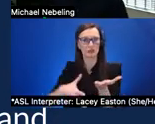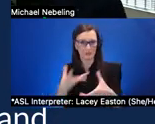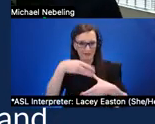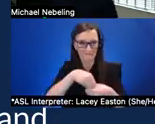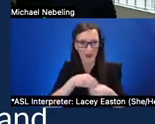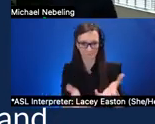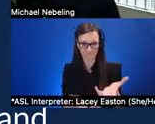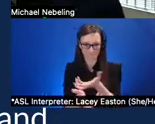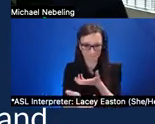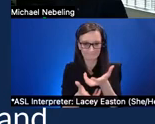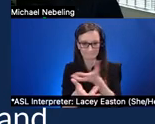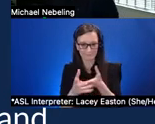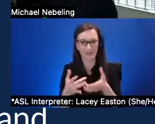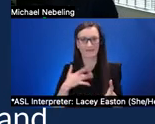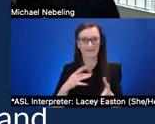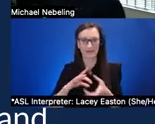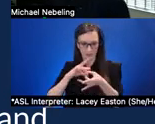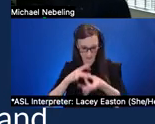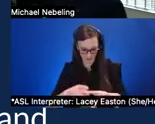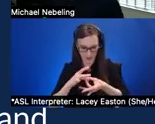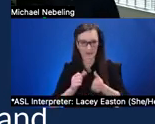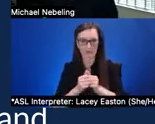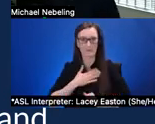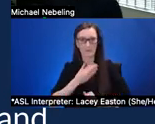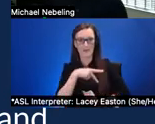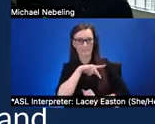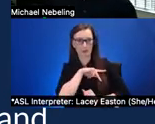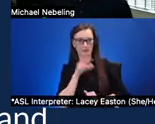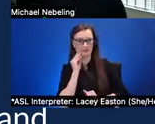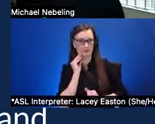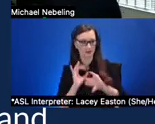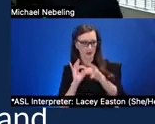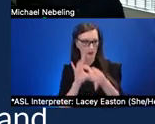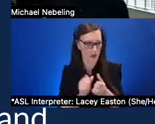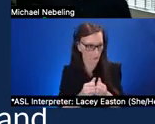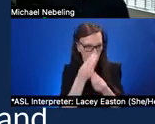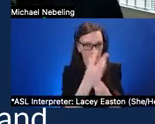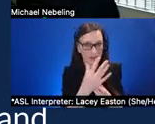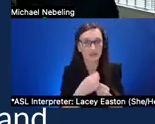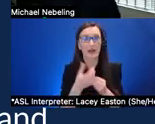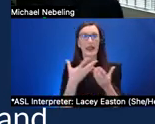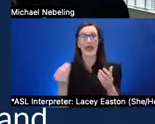to their own personal experiences multiple means of representation so this is extremely